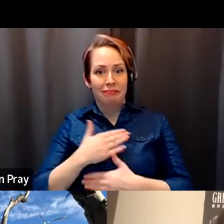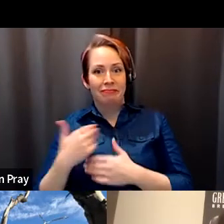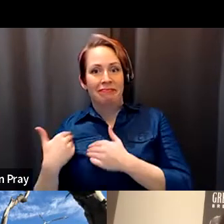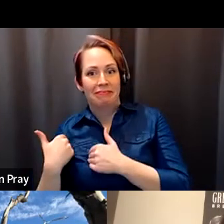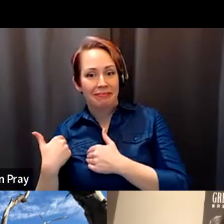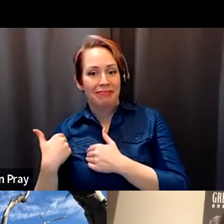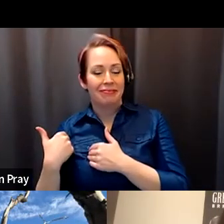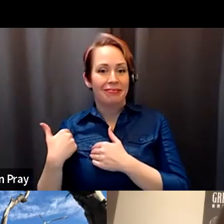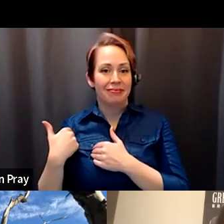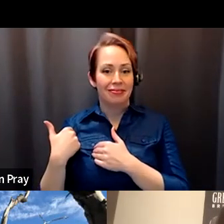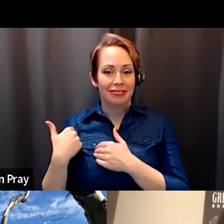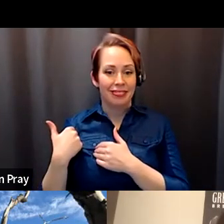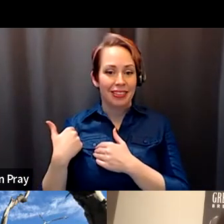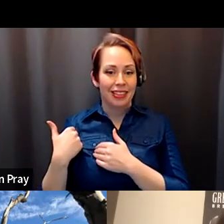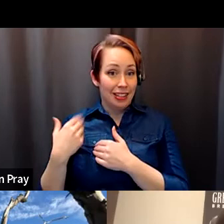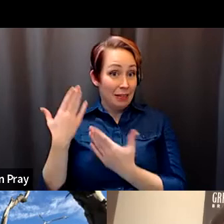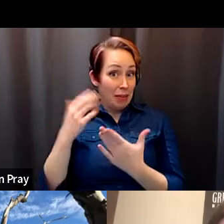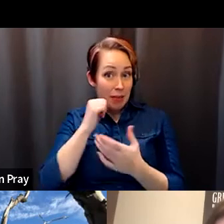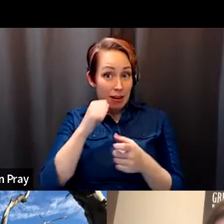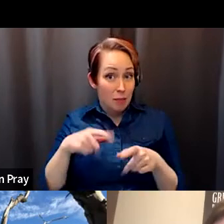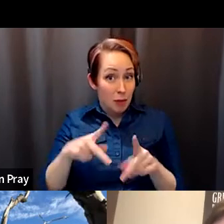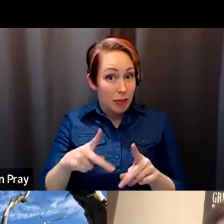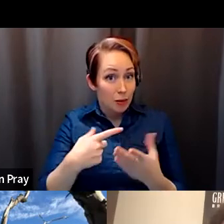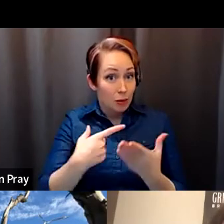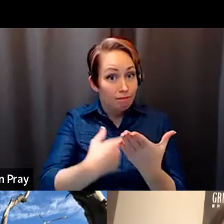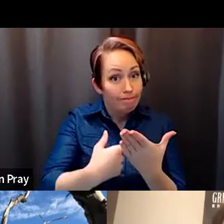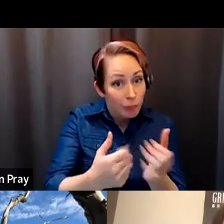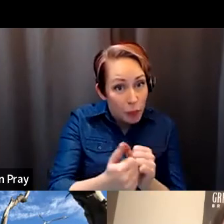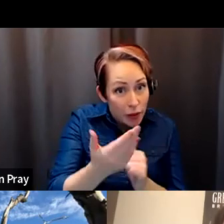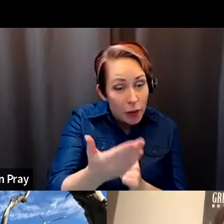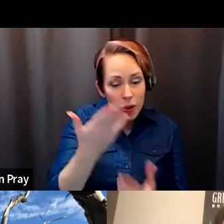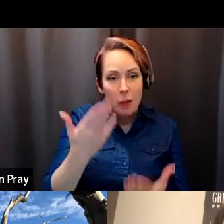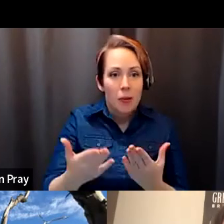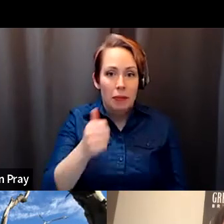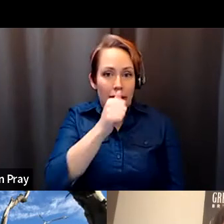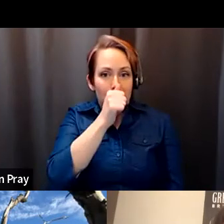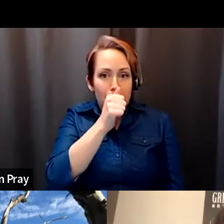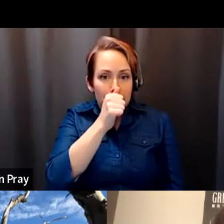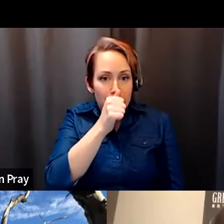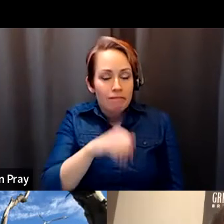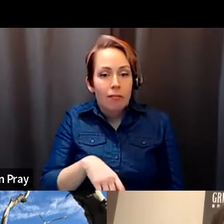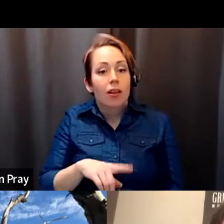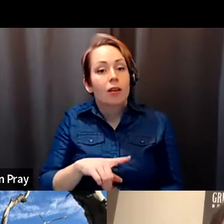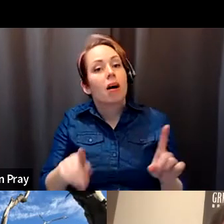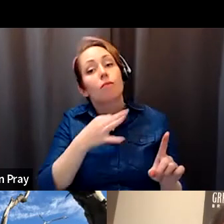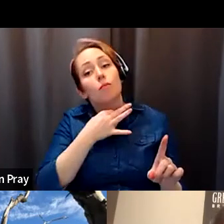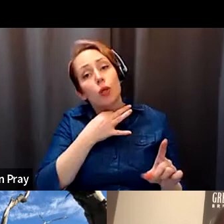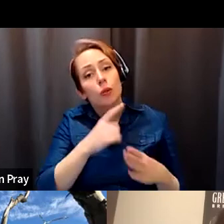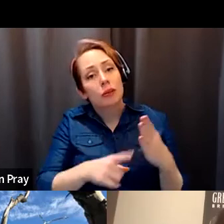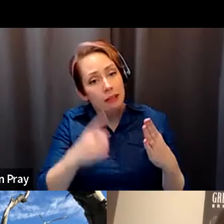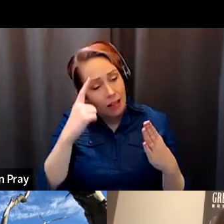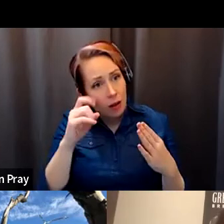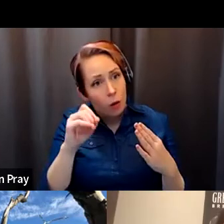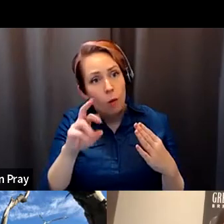Timothy Gill: might not even be allowed to speak with you, because things might be classified but i'm curious what you think, or if you thought about you know what.